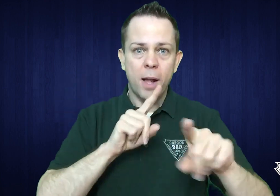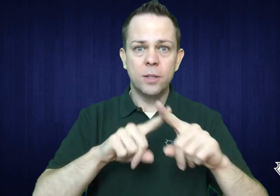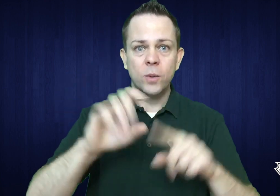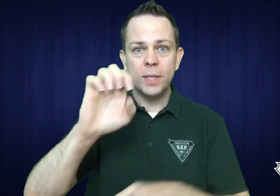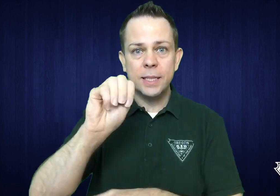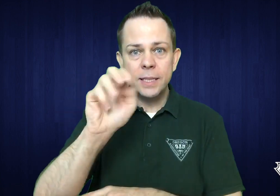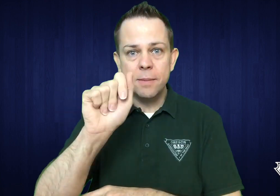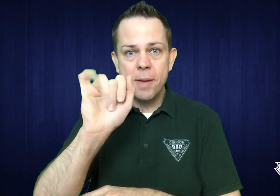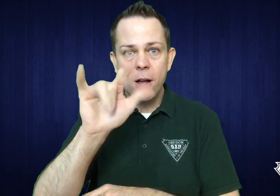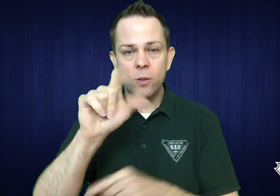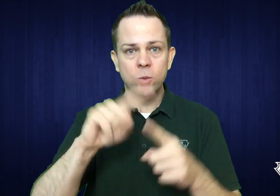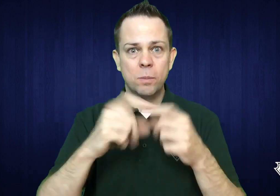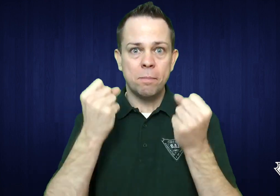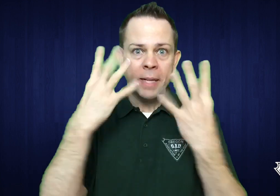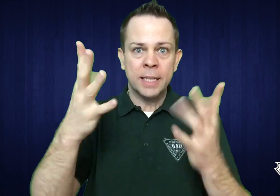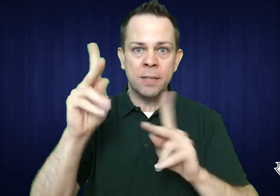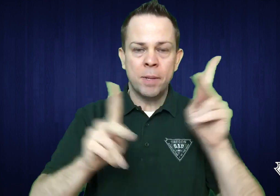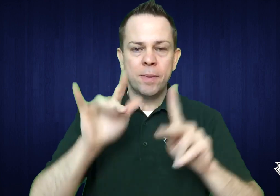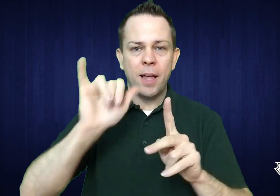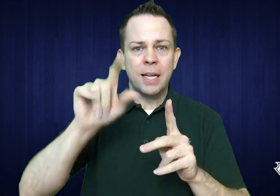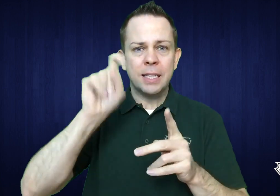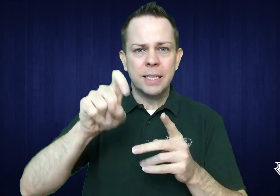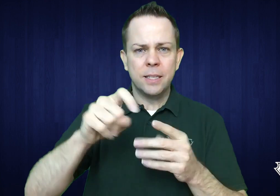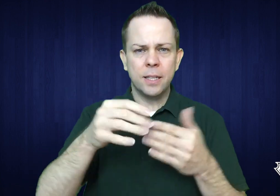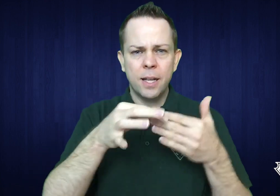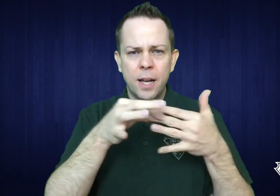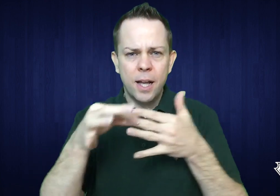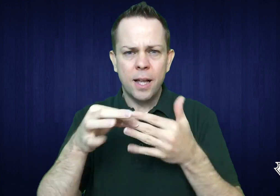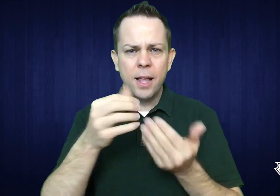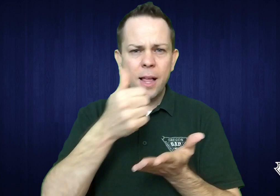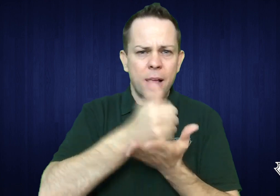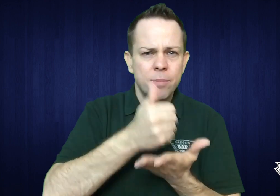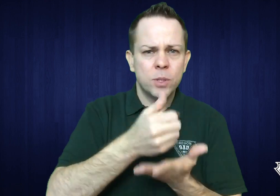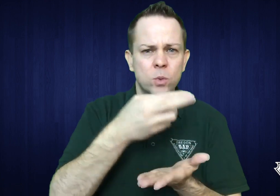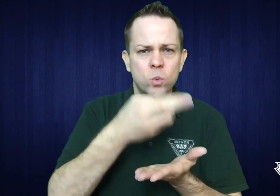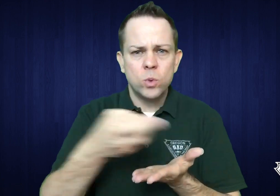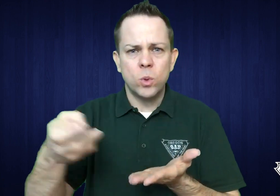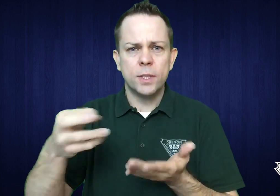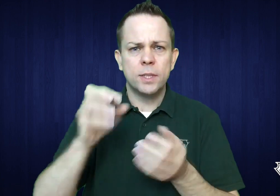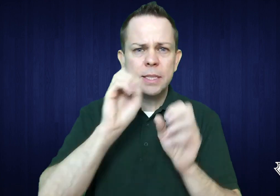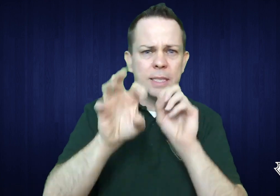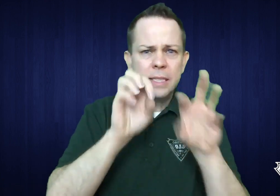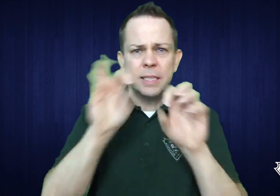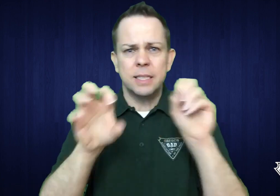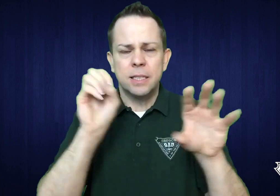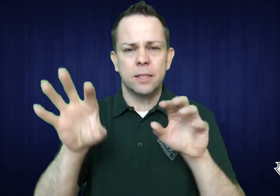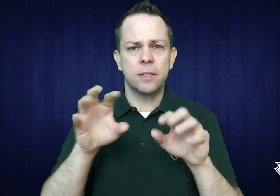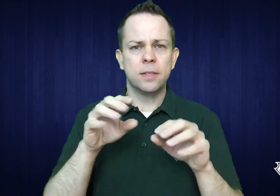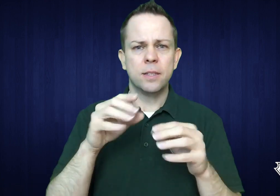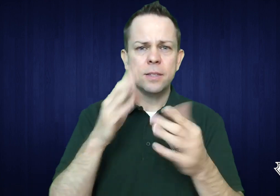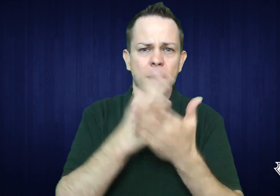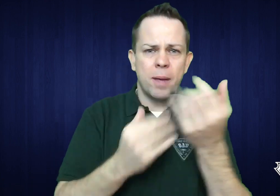We have also replied to many emails from people needing guidance, help, and resources.